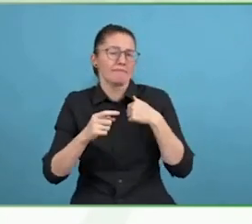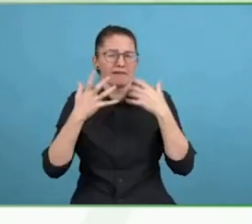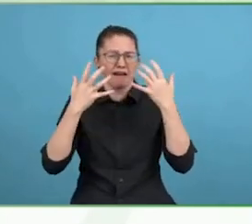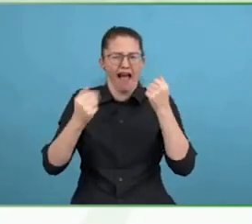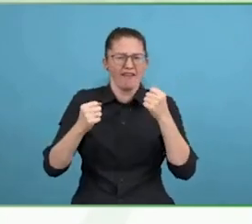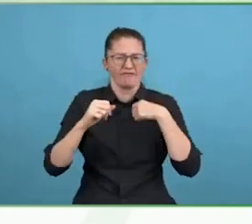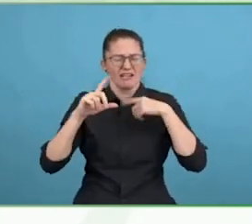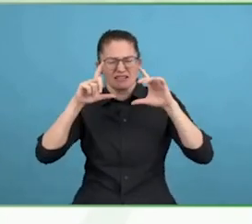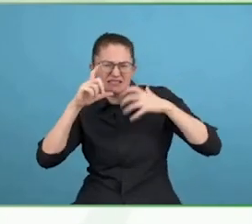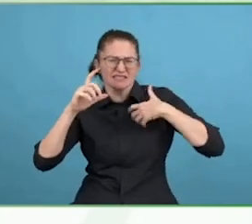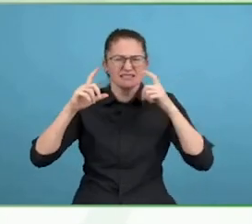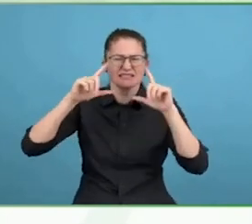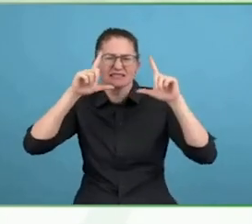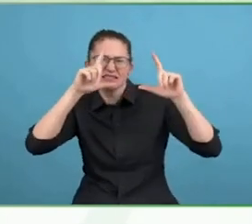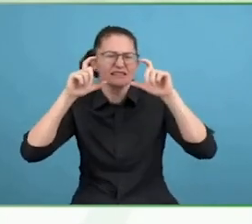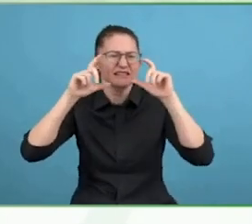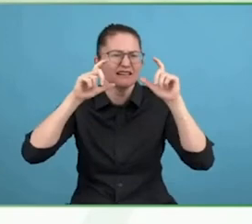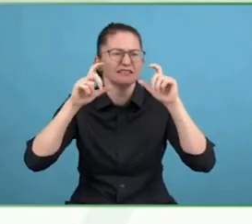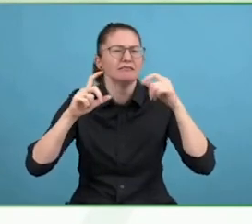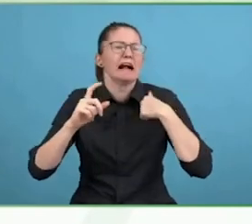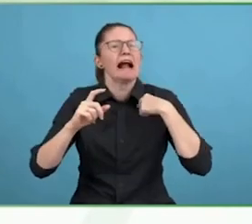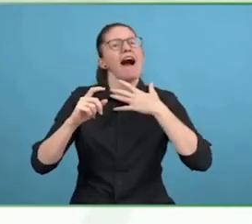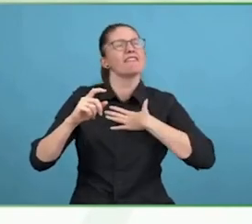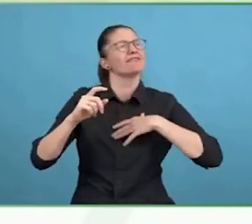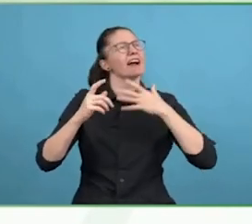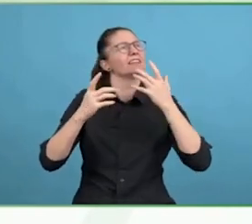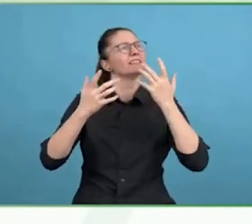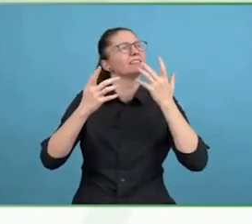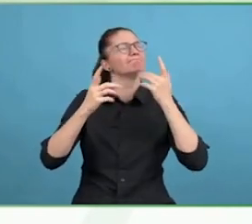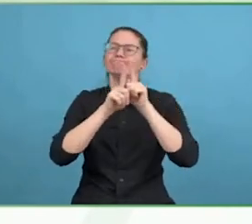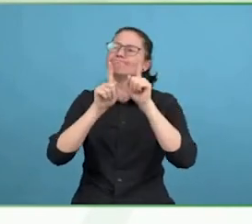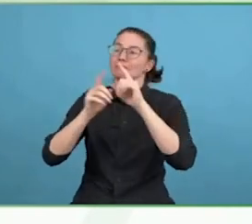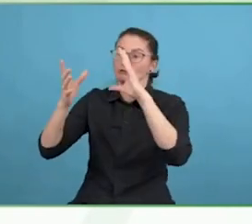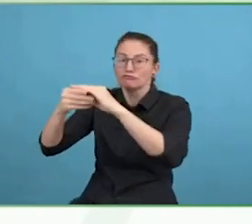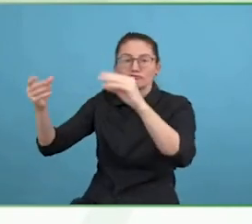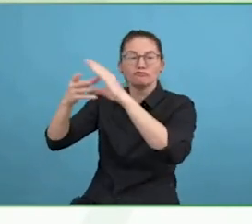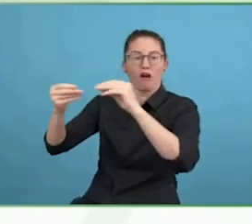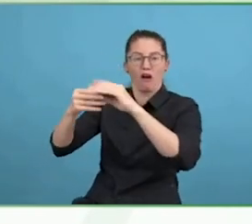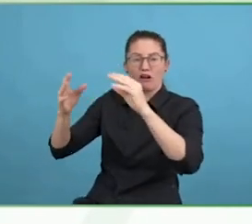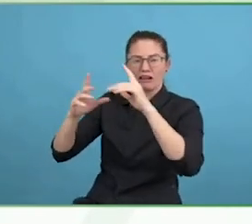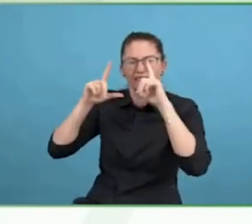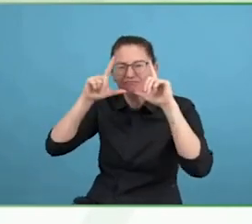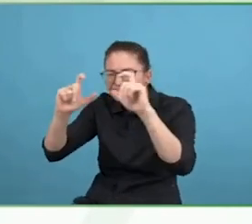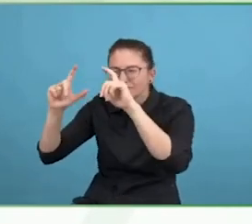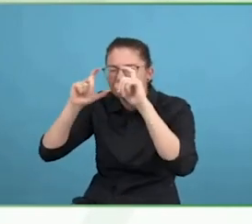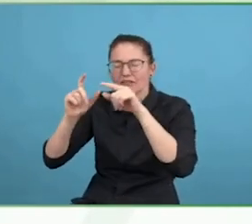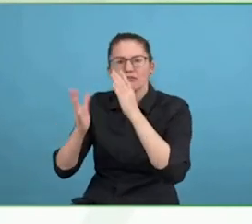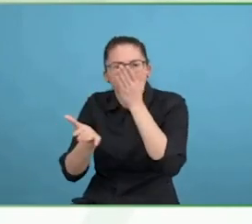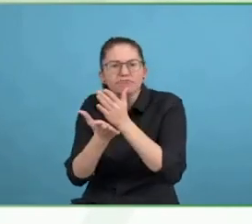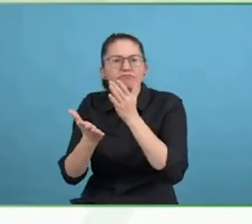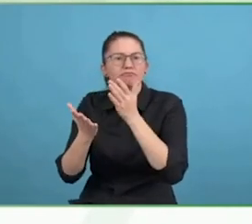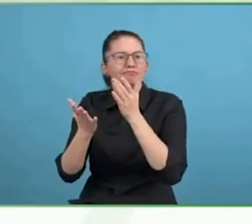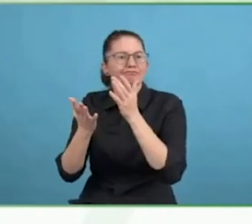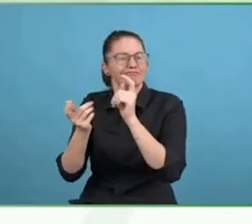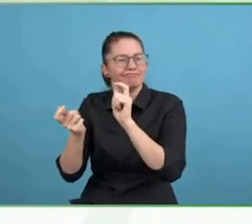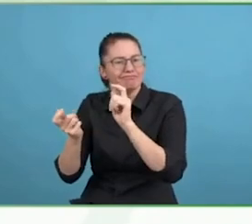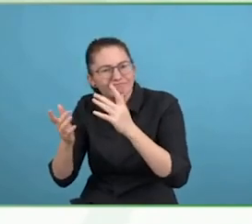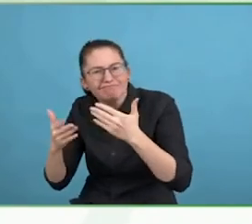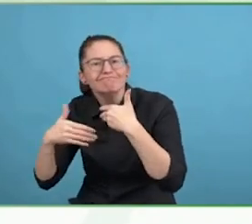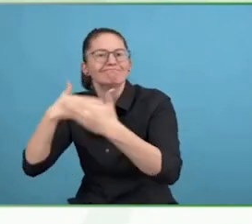gift and that was the insight into the people whose lives have been documenting already. Quite literally, it walks in their footsteps.